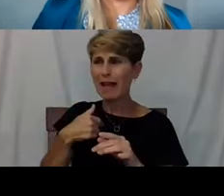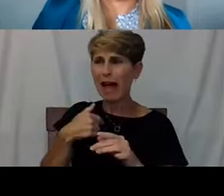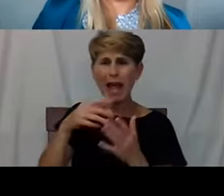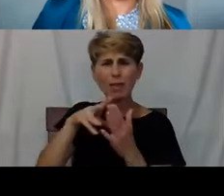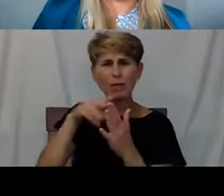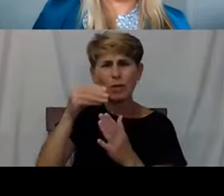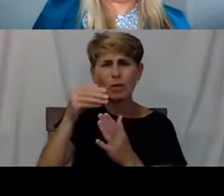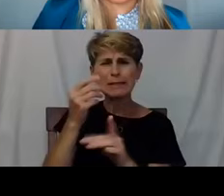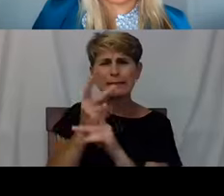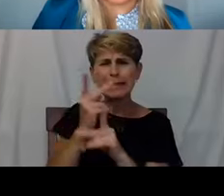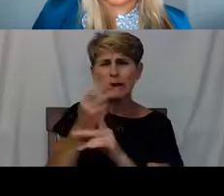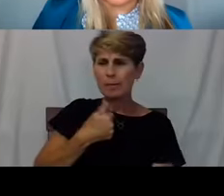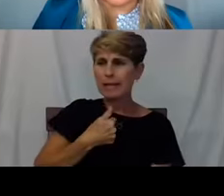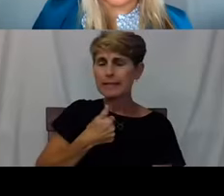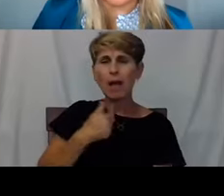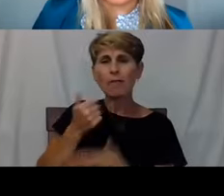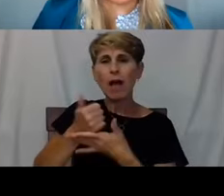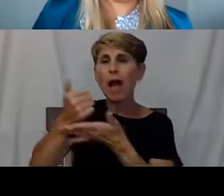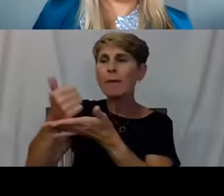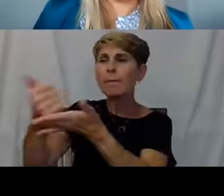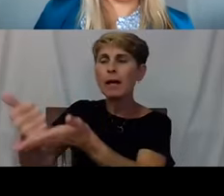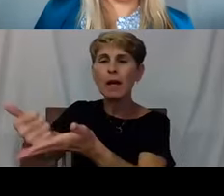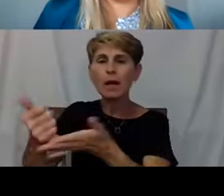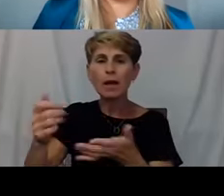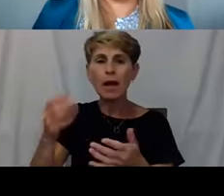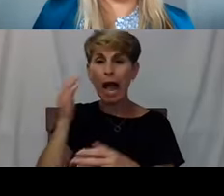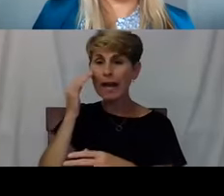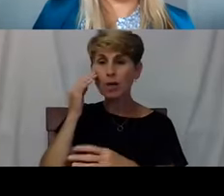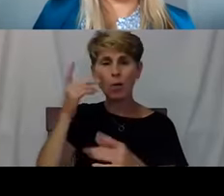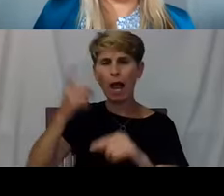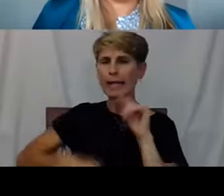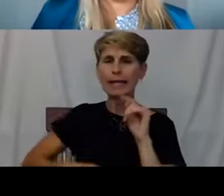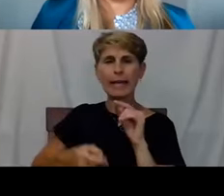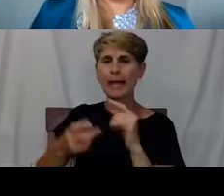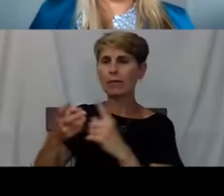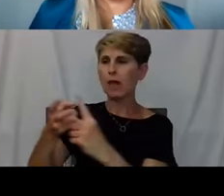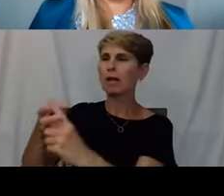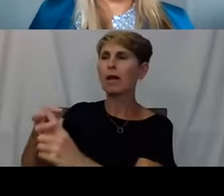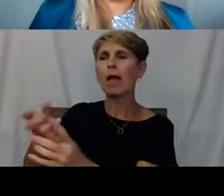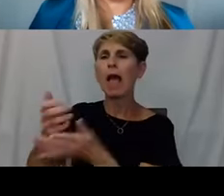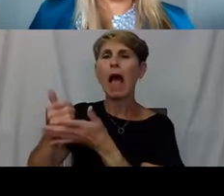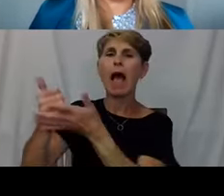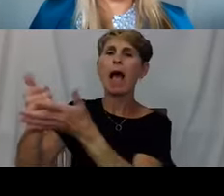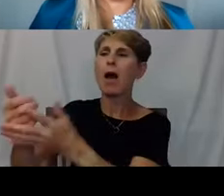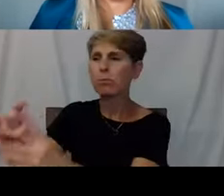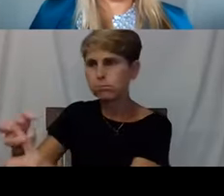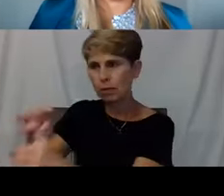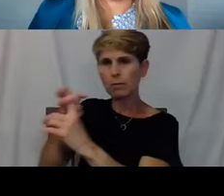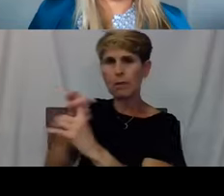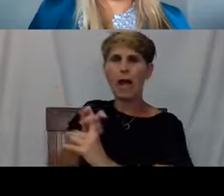and that I know that I can't pull anyone out of a hole 'cause I'll just fall in. But I can be out of the hole and dance around and go.